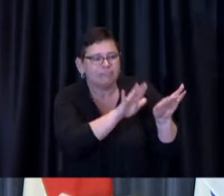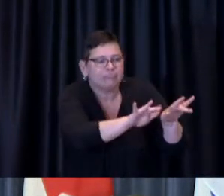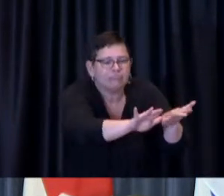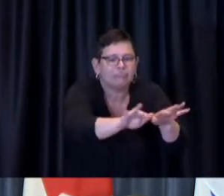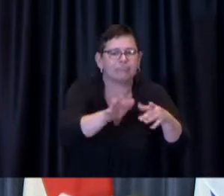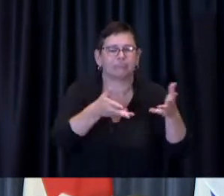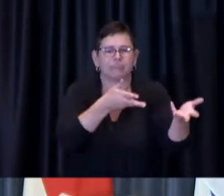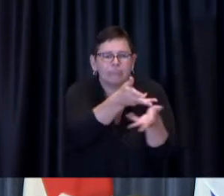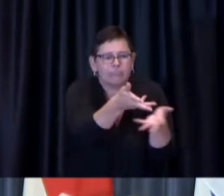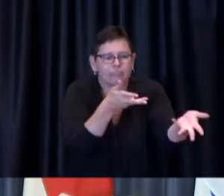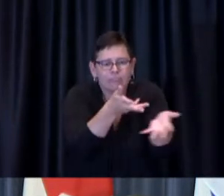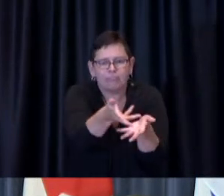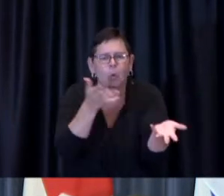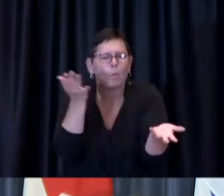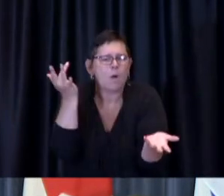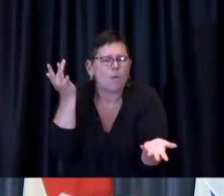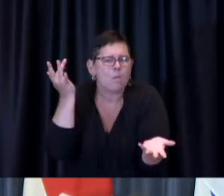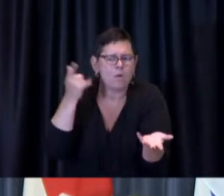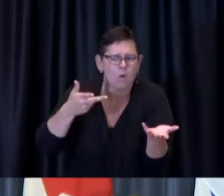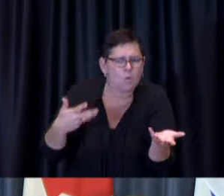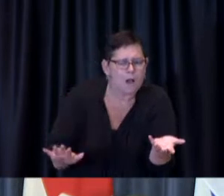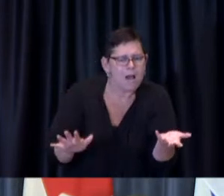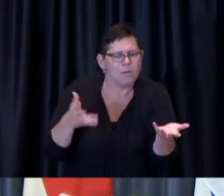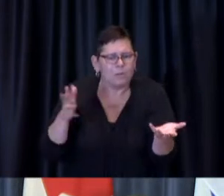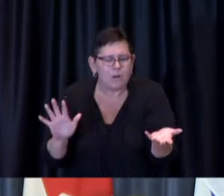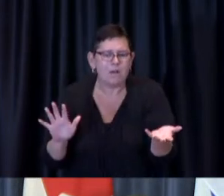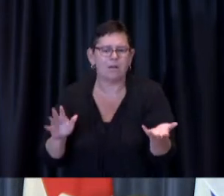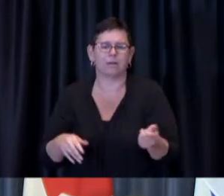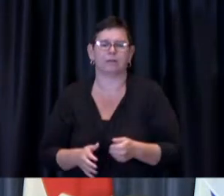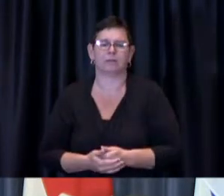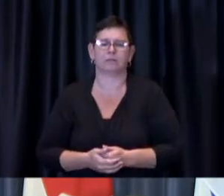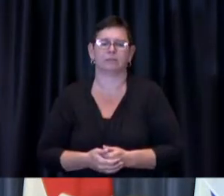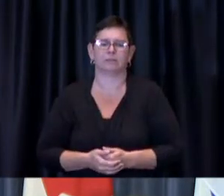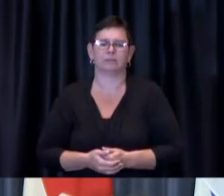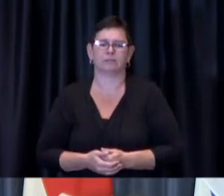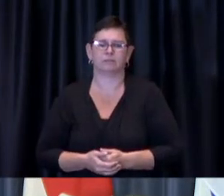I think we'll be able to overcome that just with these increased resources and with the continuous